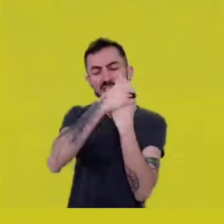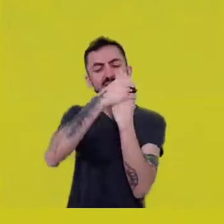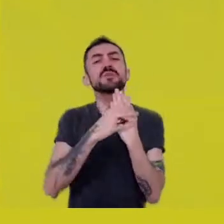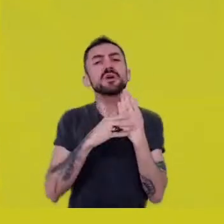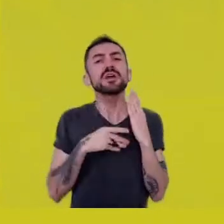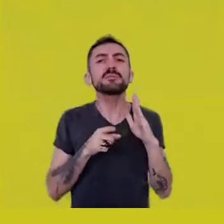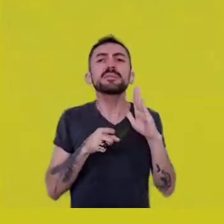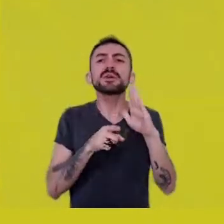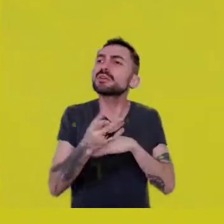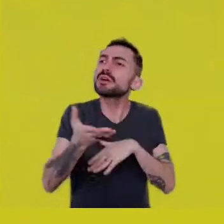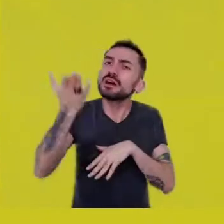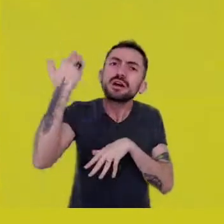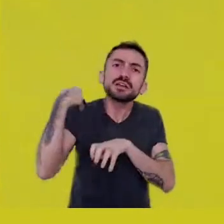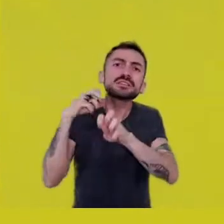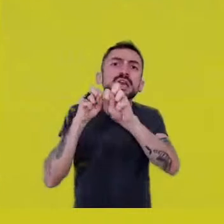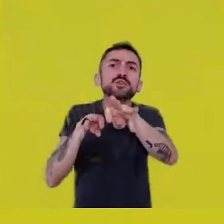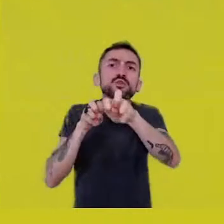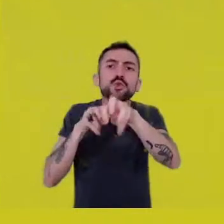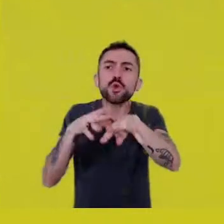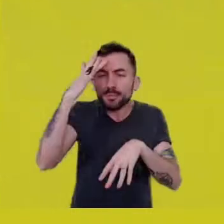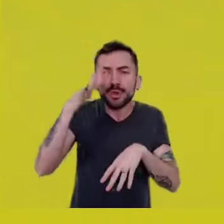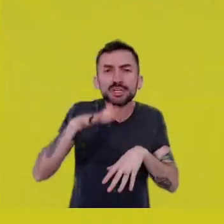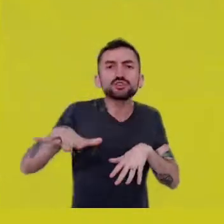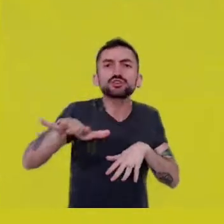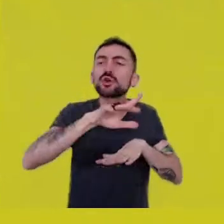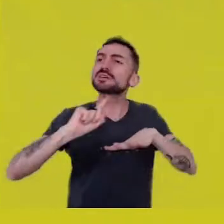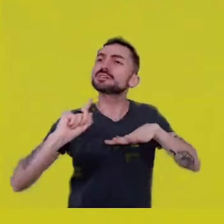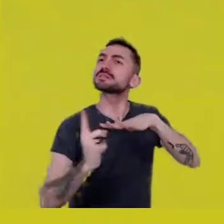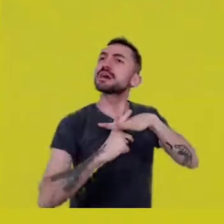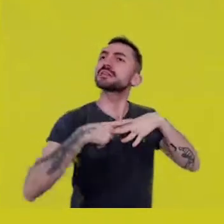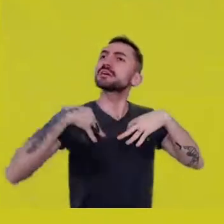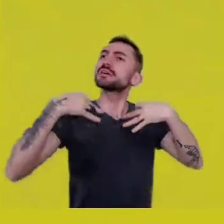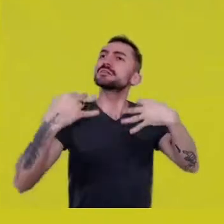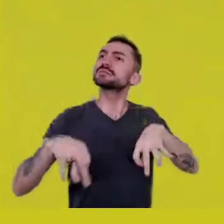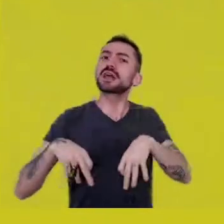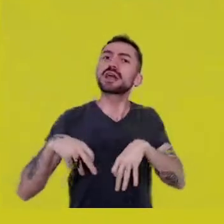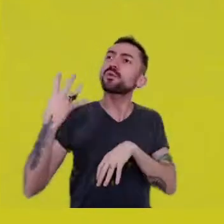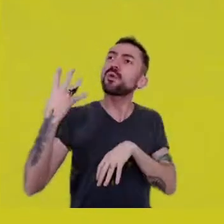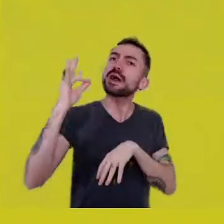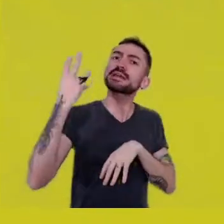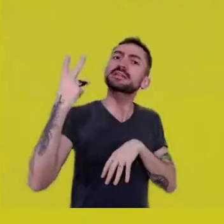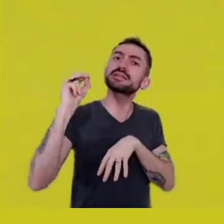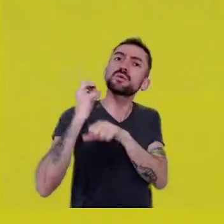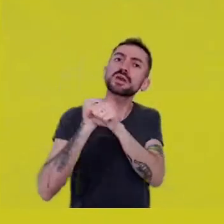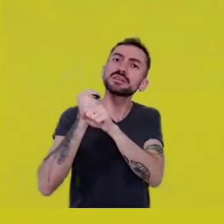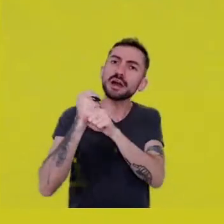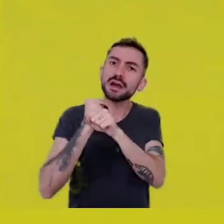we poured in there in the last 40, 50 years? Didn’t we affect anyone?